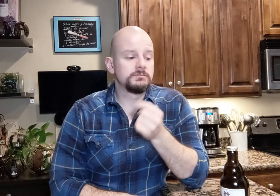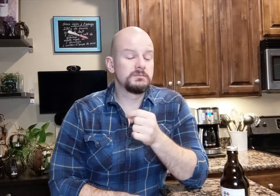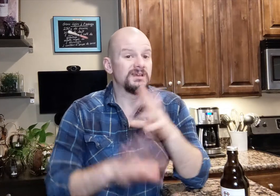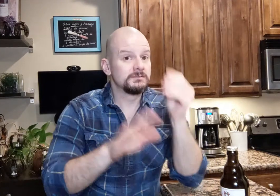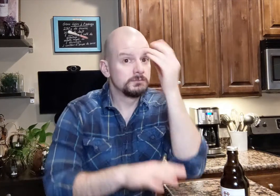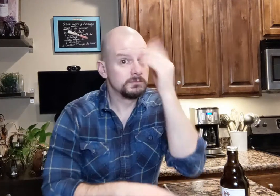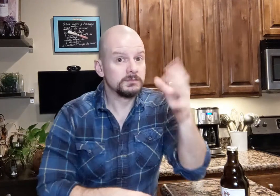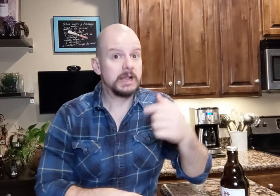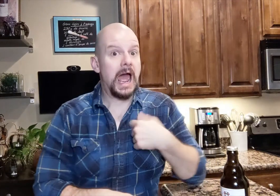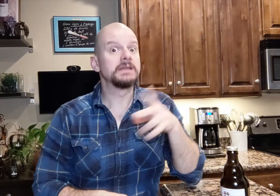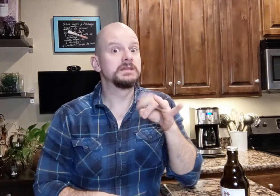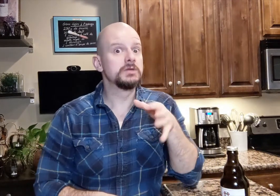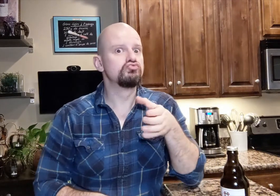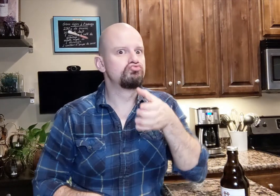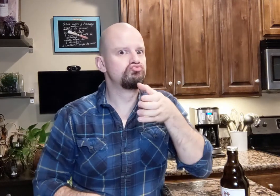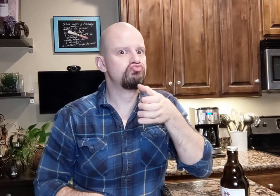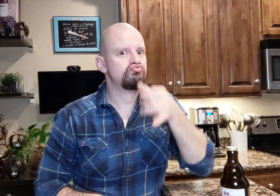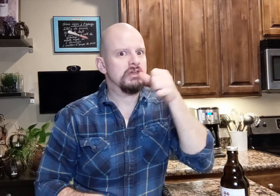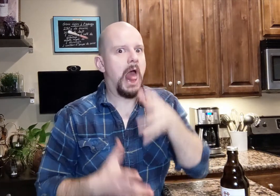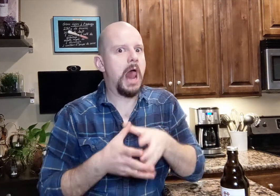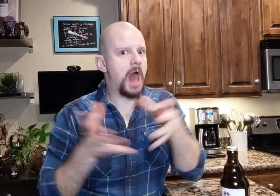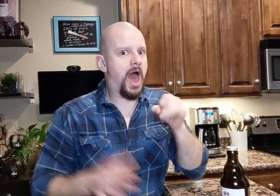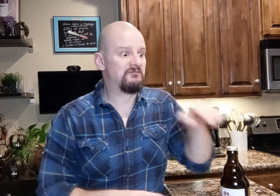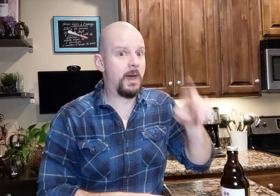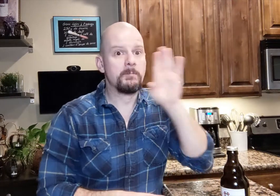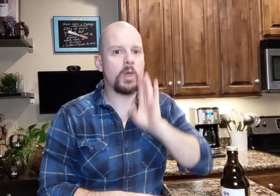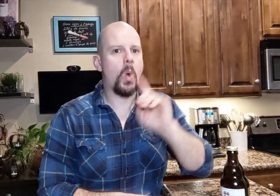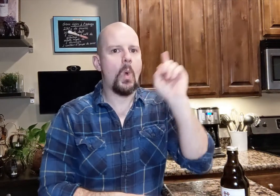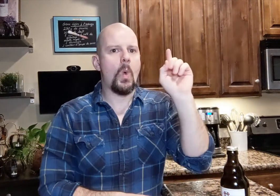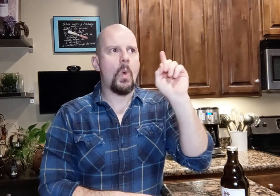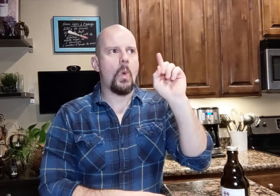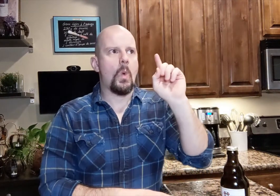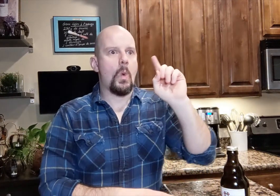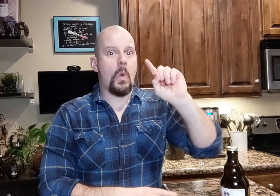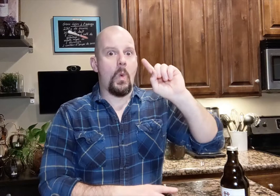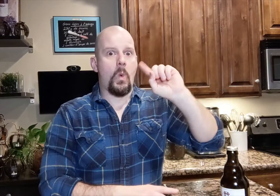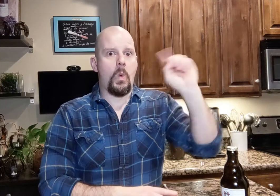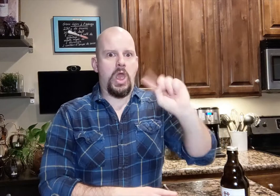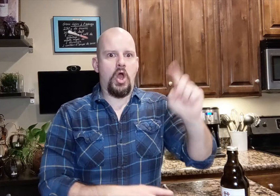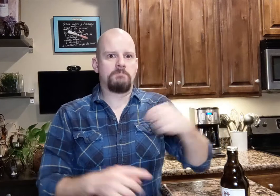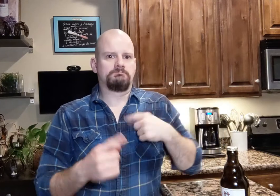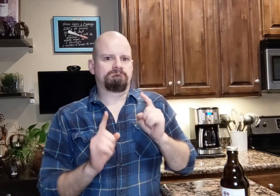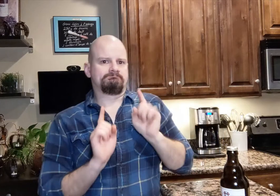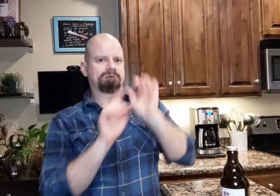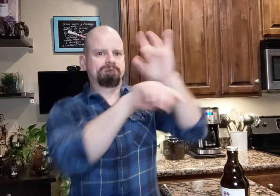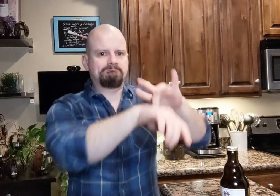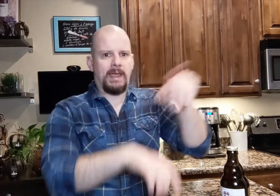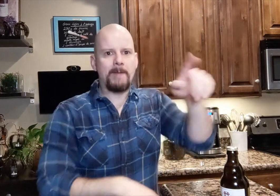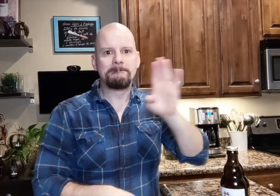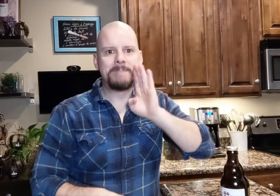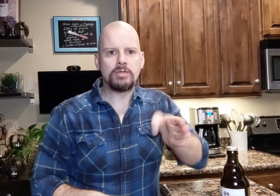You know I did drink a lot of this beer where I was in Belgium